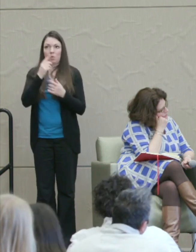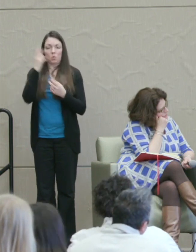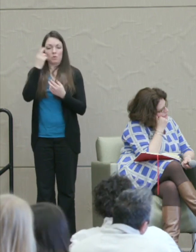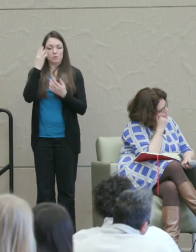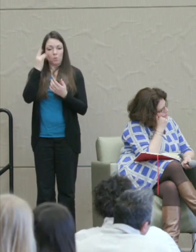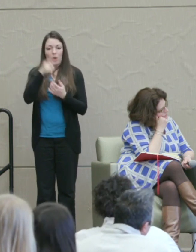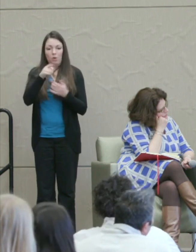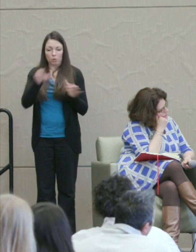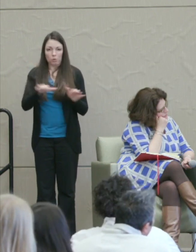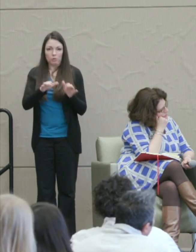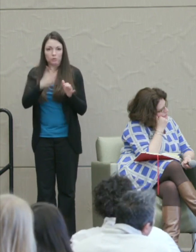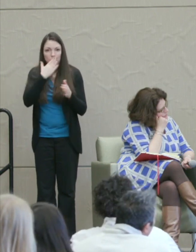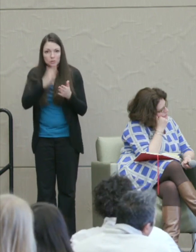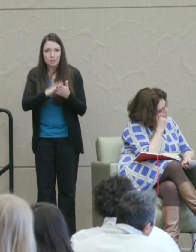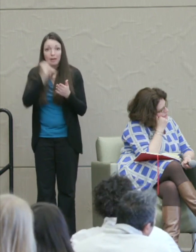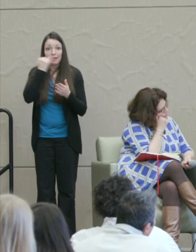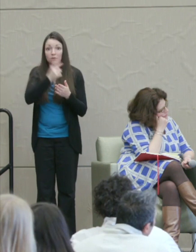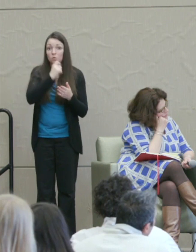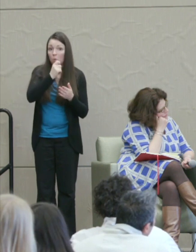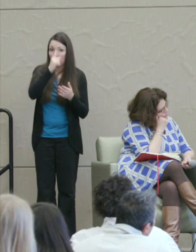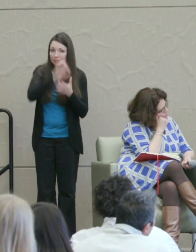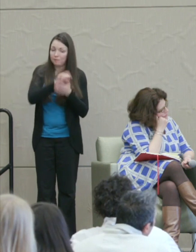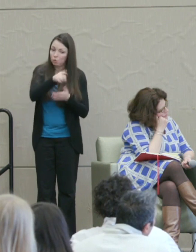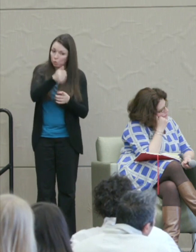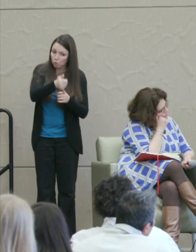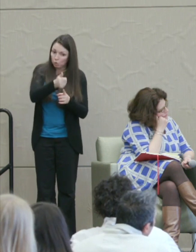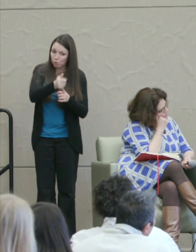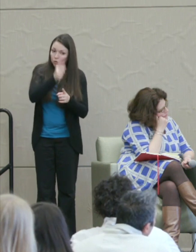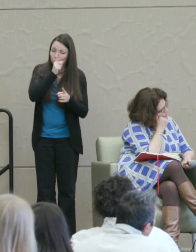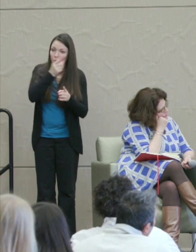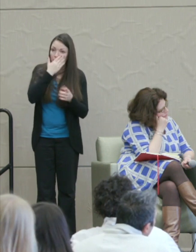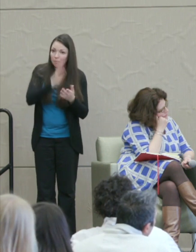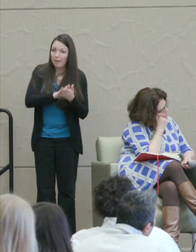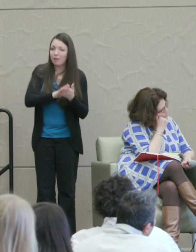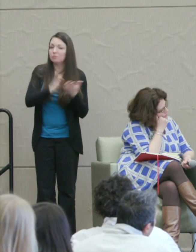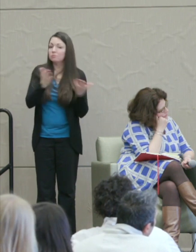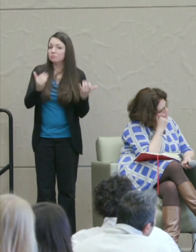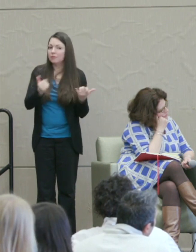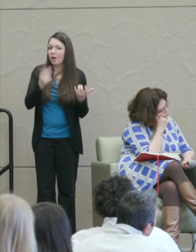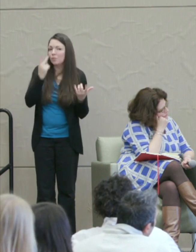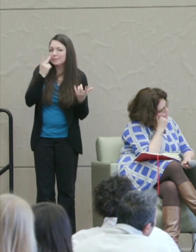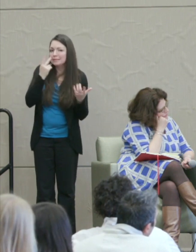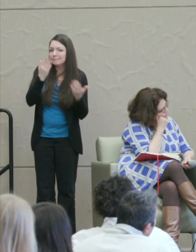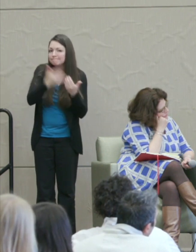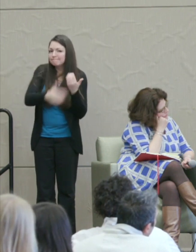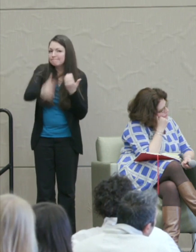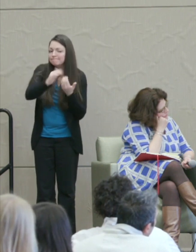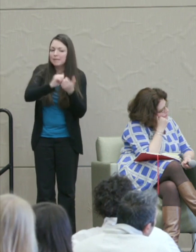But he says, "And I don't believe that you are bad. So let's see what we can do to fix your life going forward."